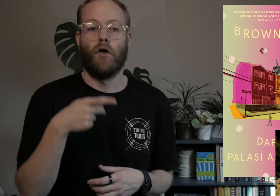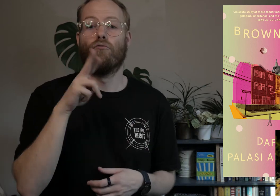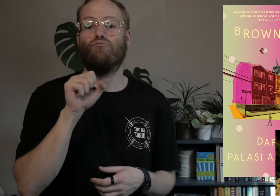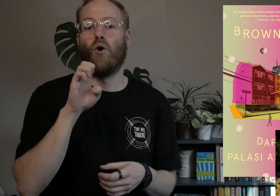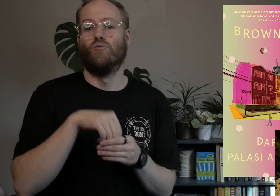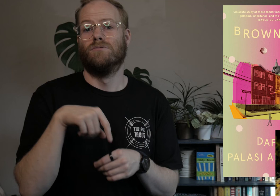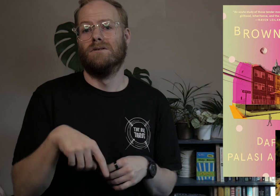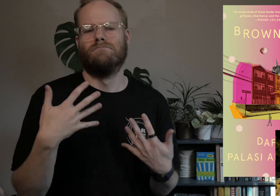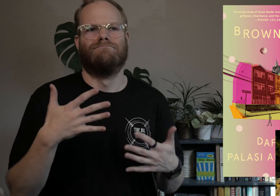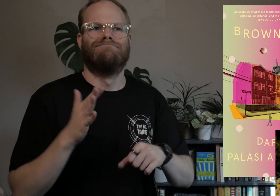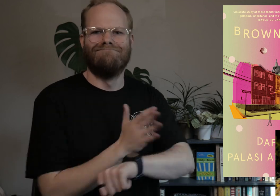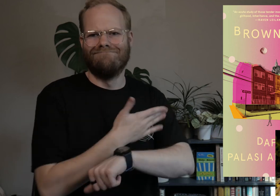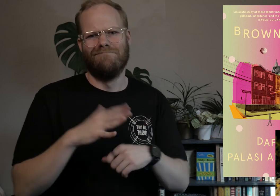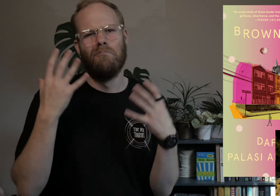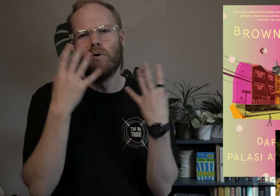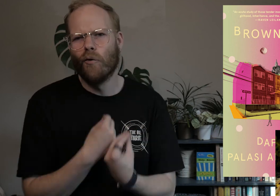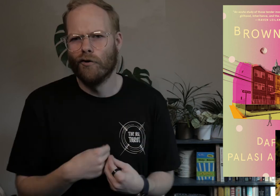The prose in this is very lyrical and beautiful.